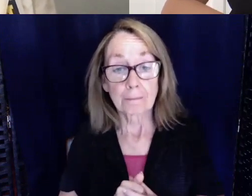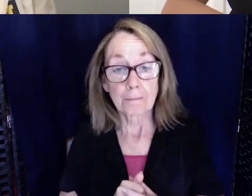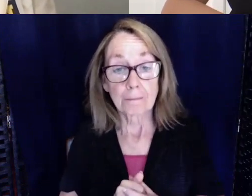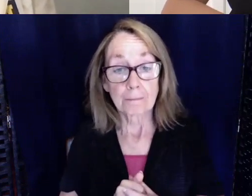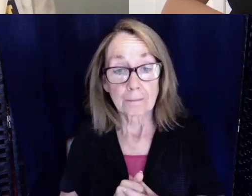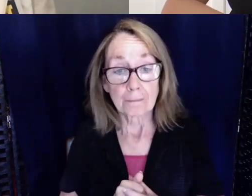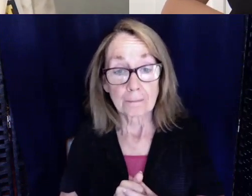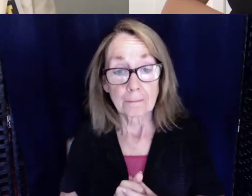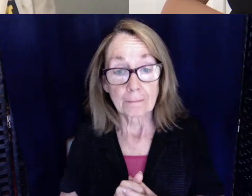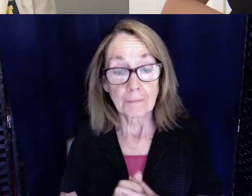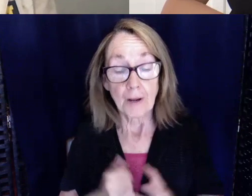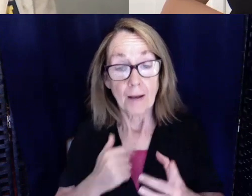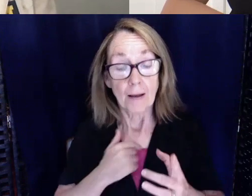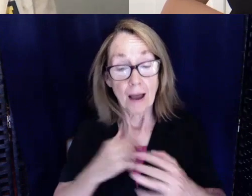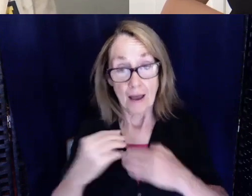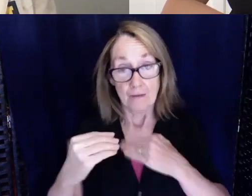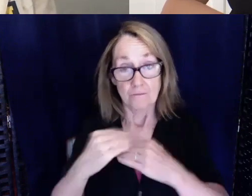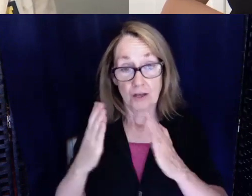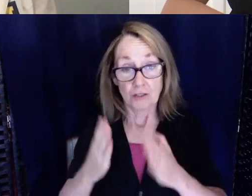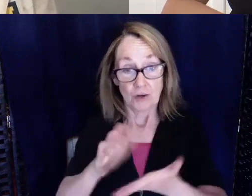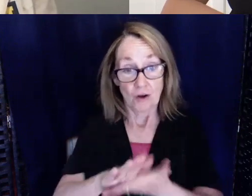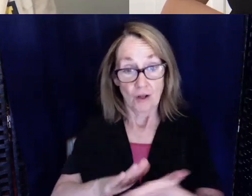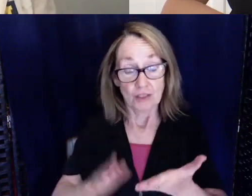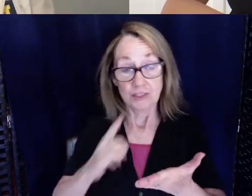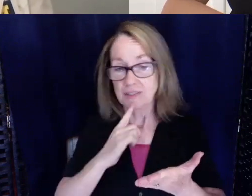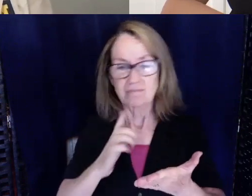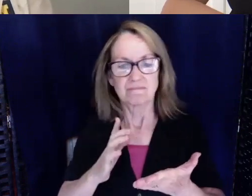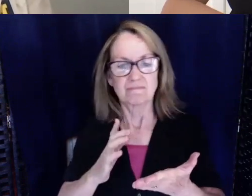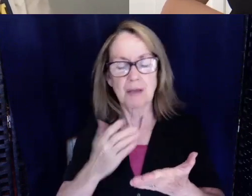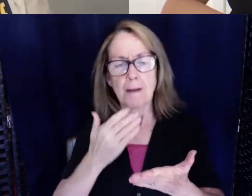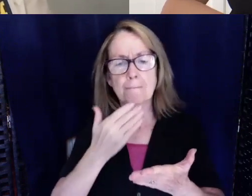and she told me to basically go on to research because